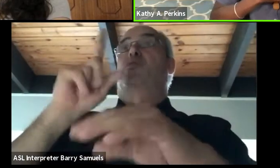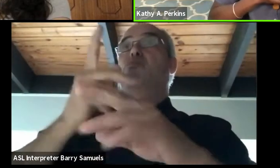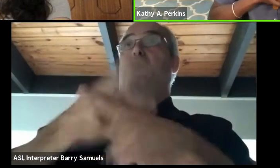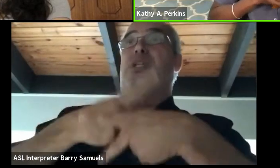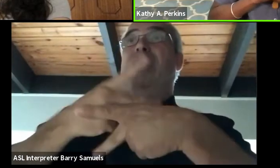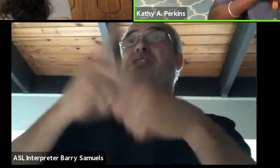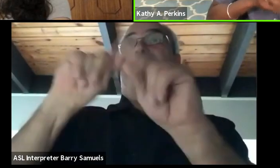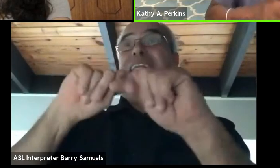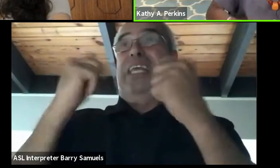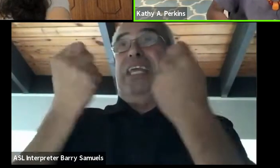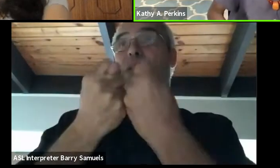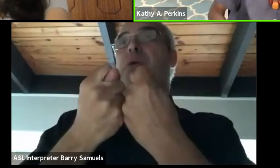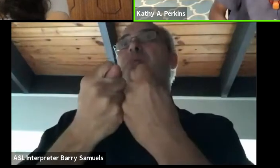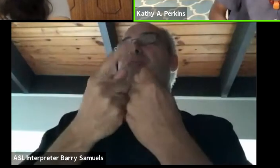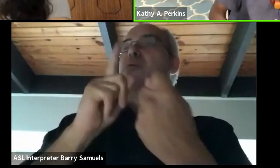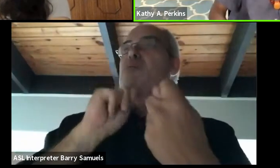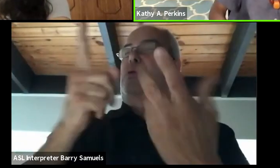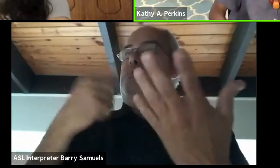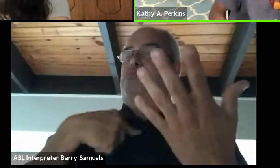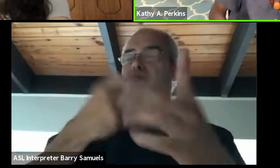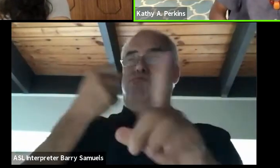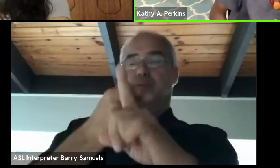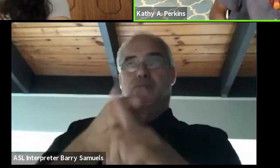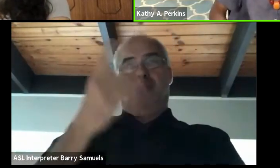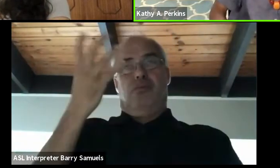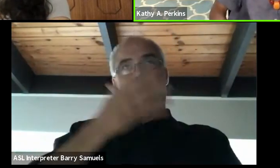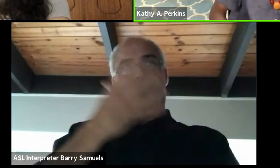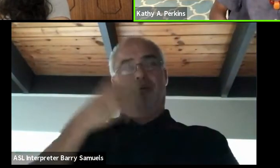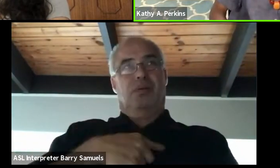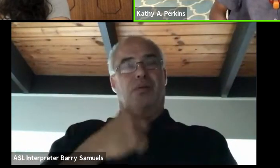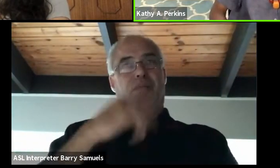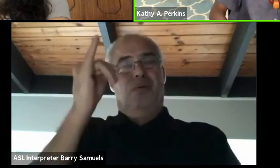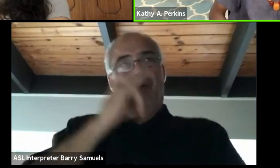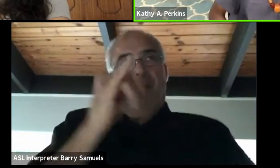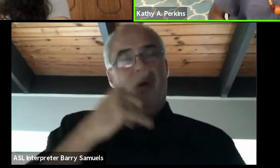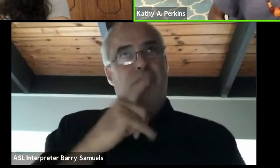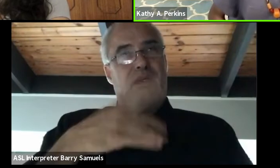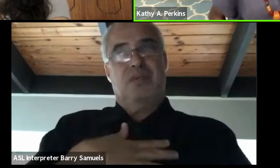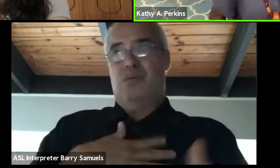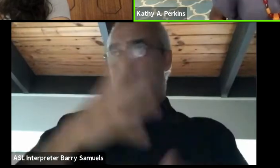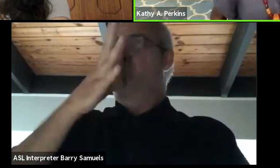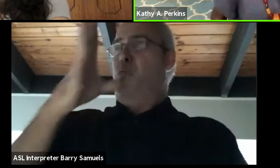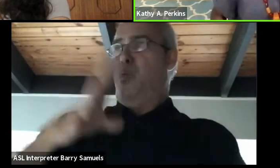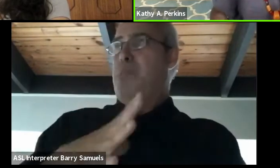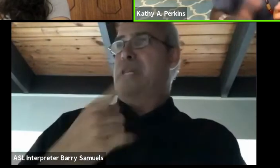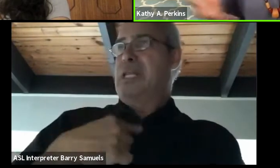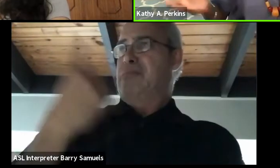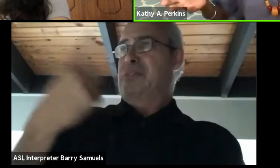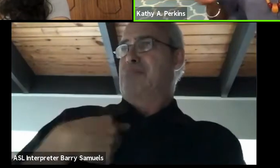And that sort of struck me I'd be watching these shows, it's like, don't women have something to say about-